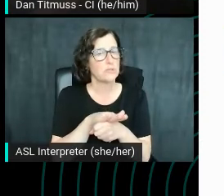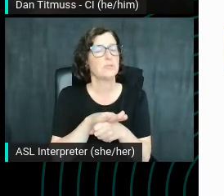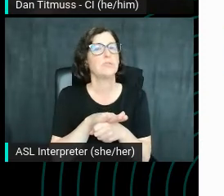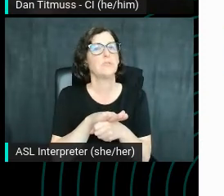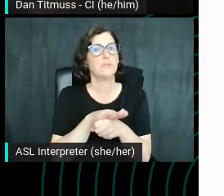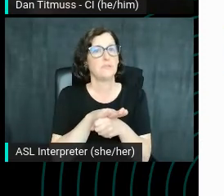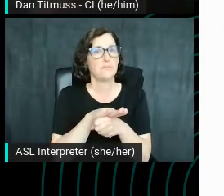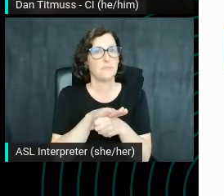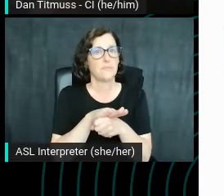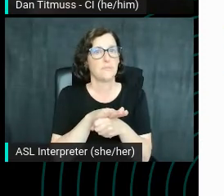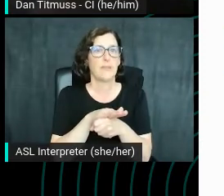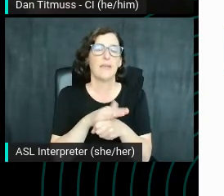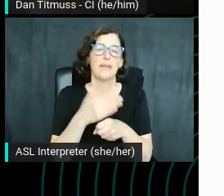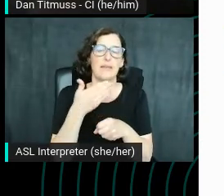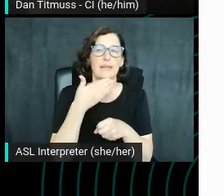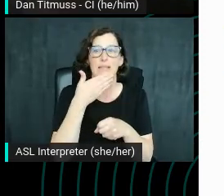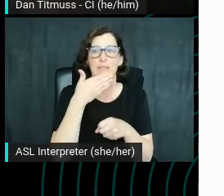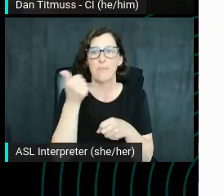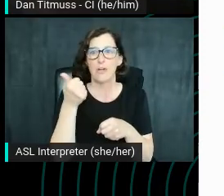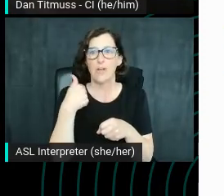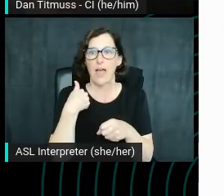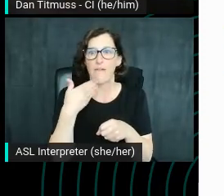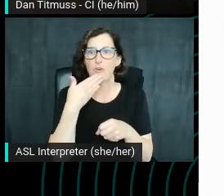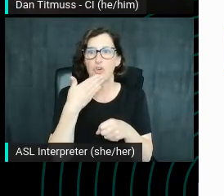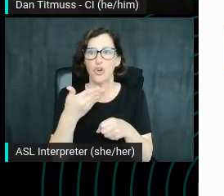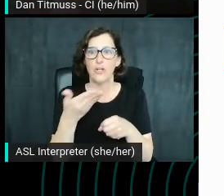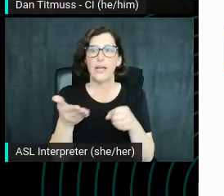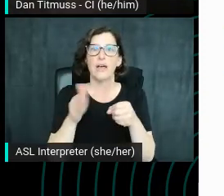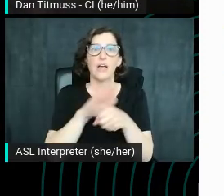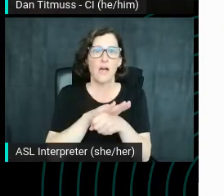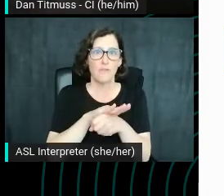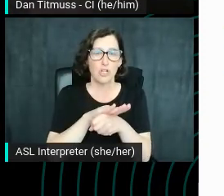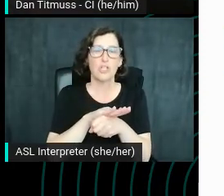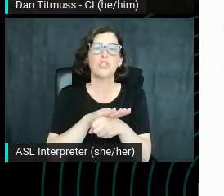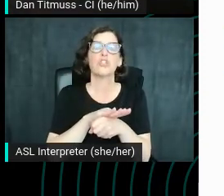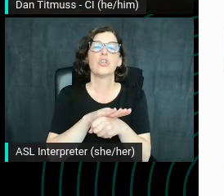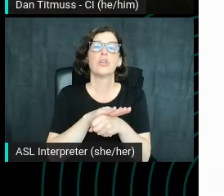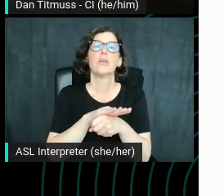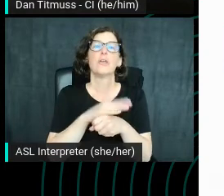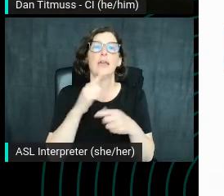It's but it's like have like good coverage and less than it is to add it relevant tags.